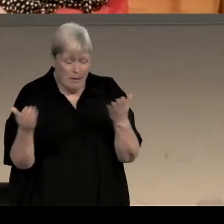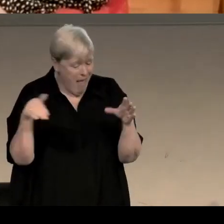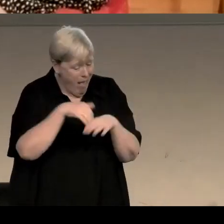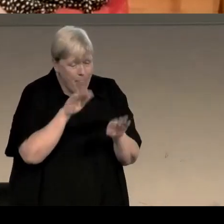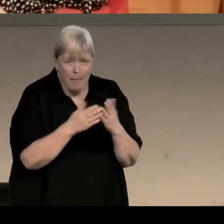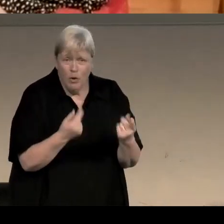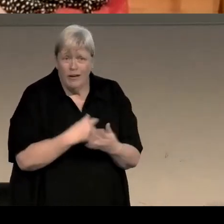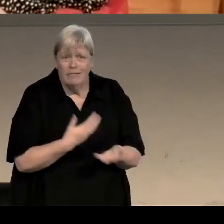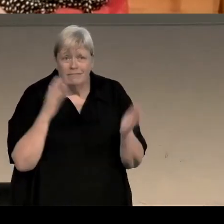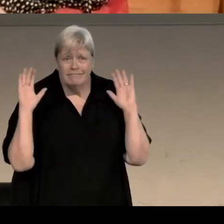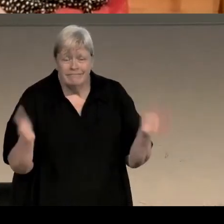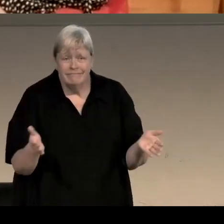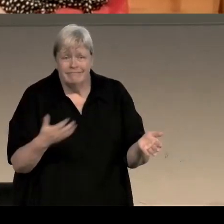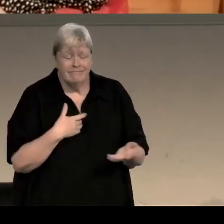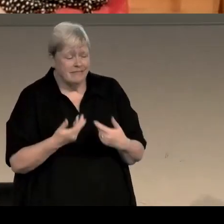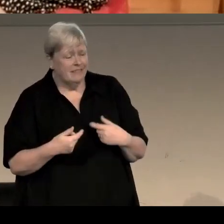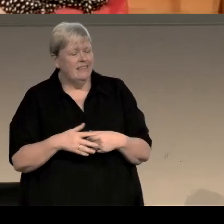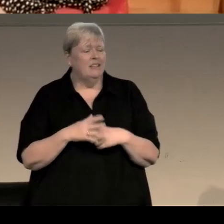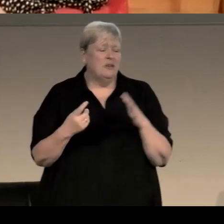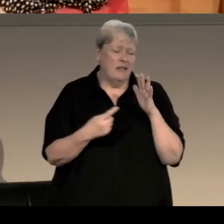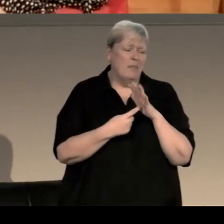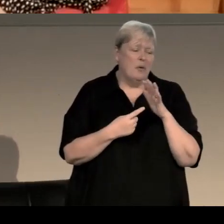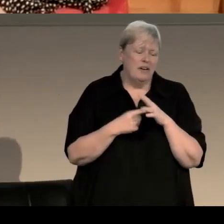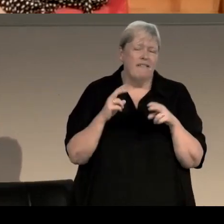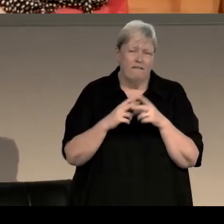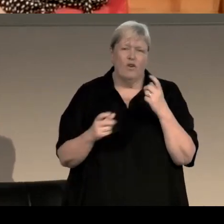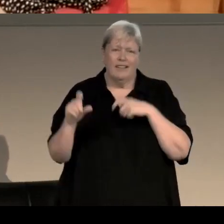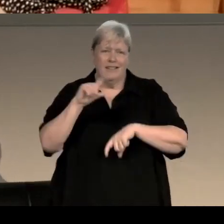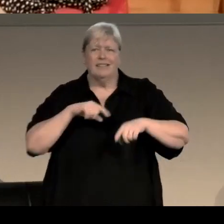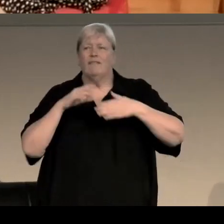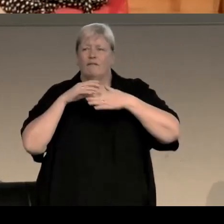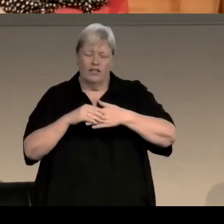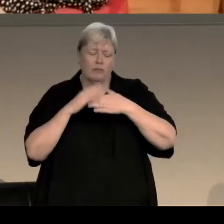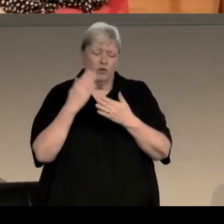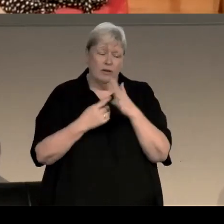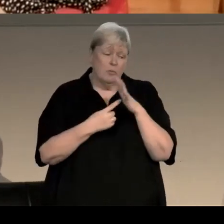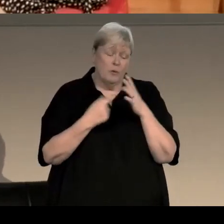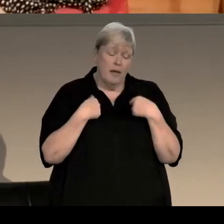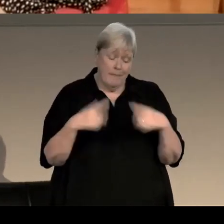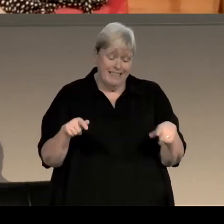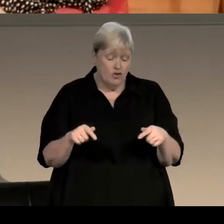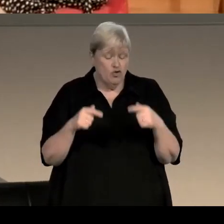So yeah, forensics has been really important to me, and it has been a challenge, I think,